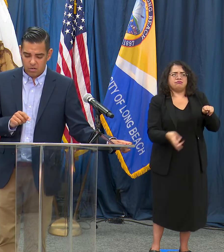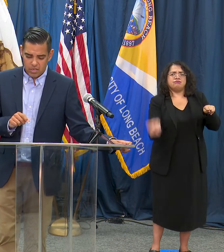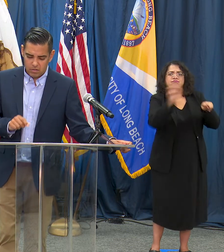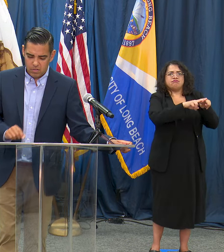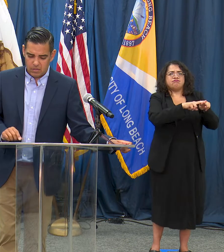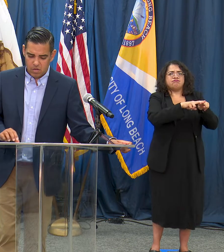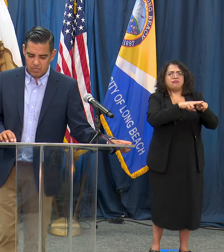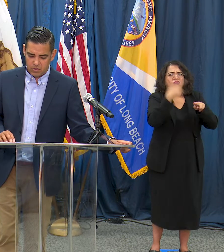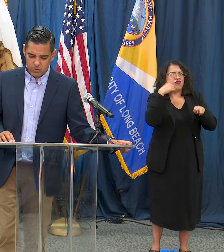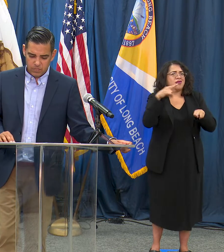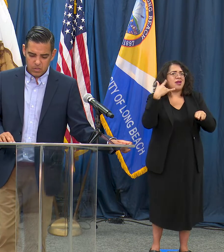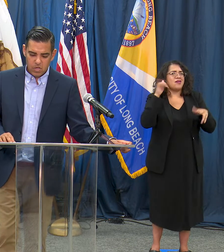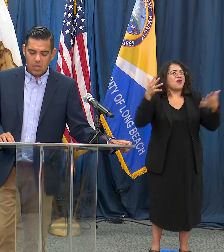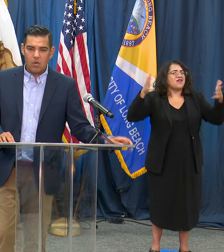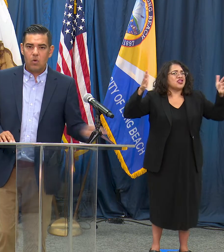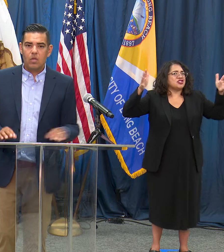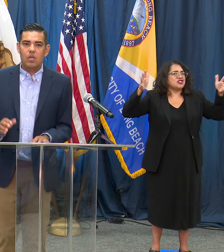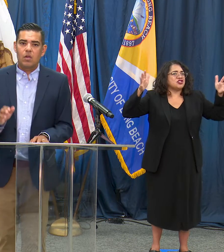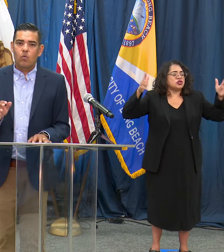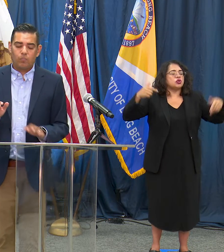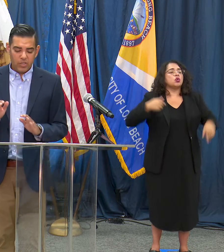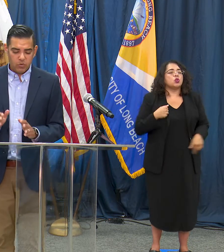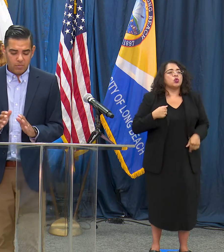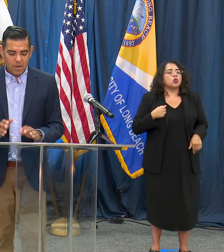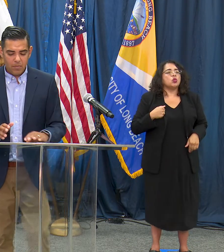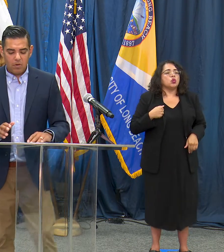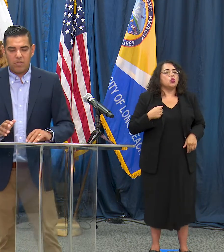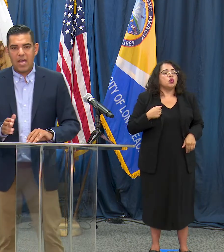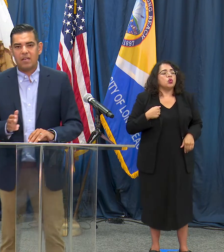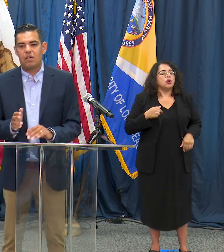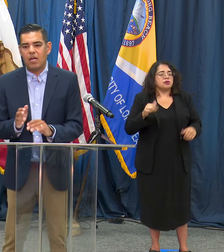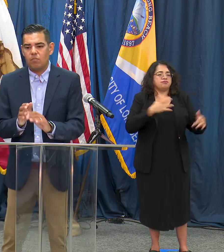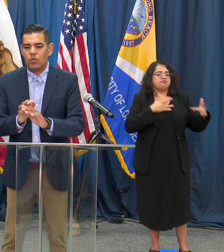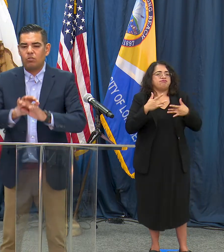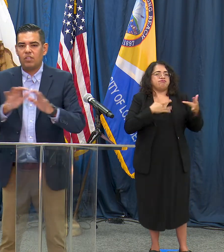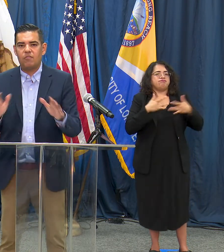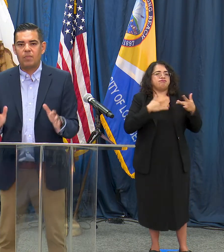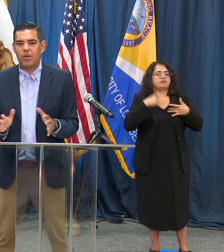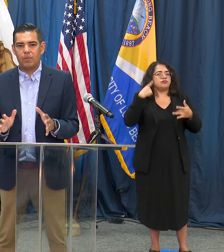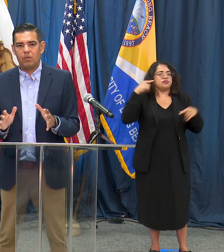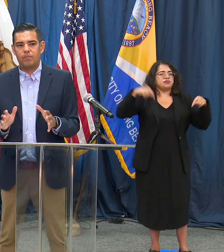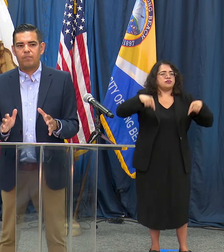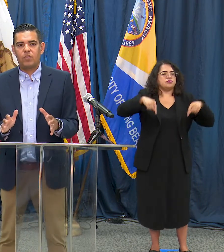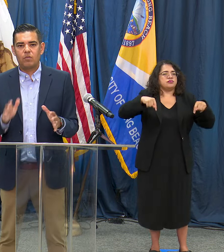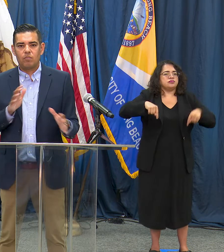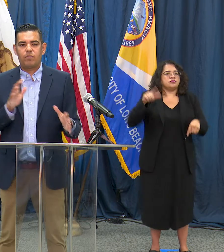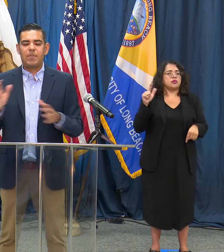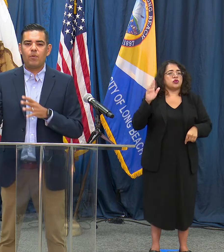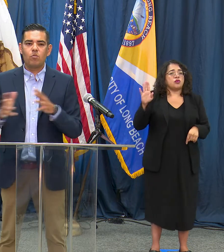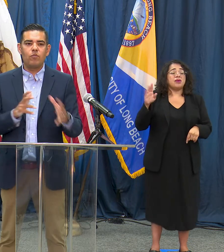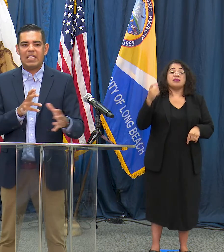in Long Beach. Please remember that we don't live in a bubble, people move in